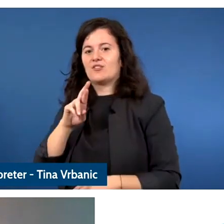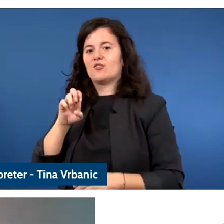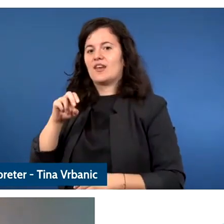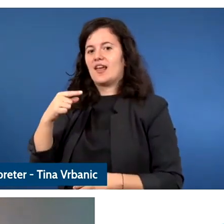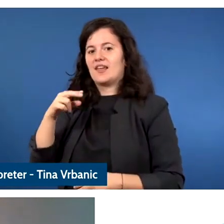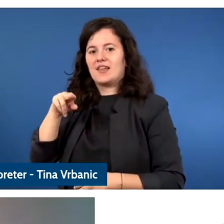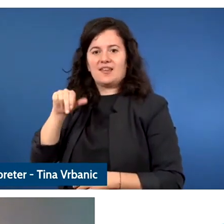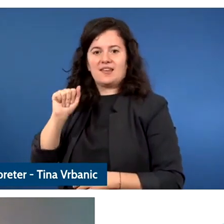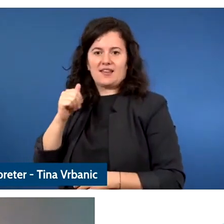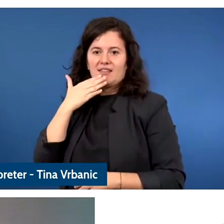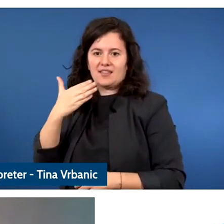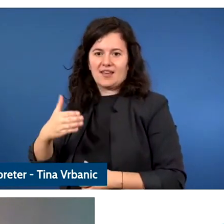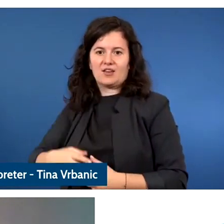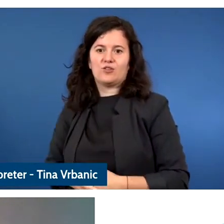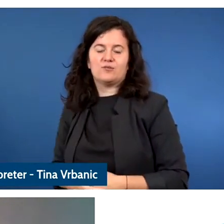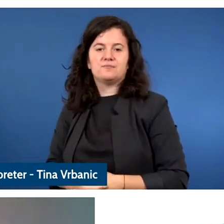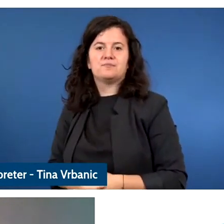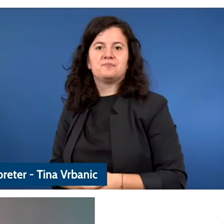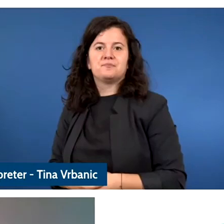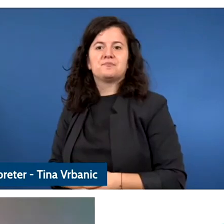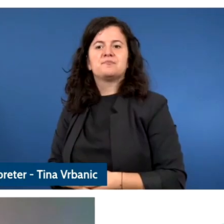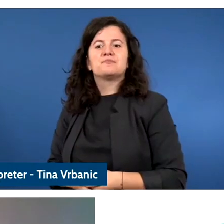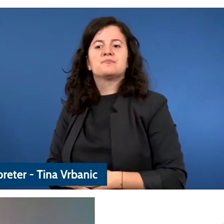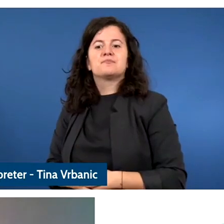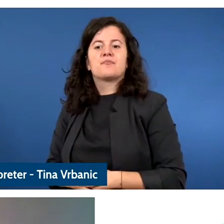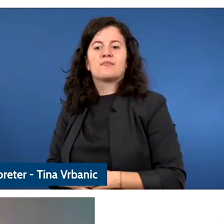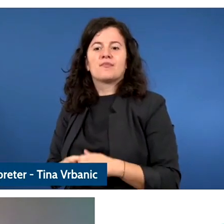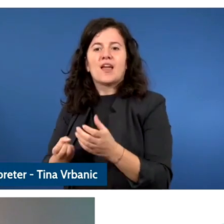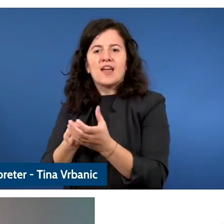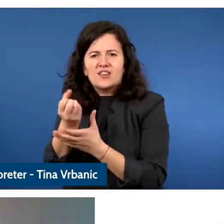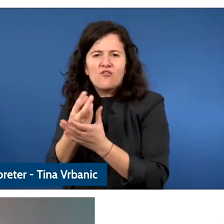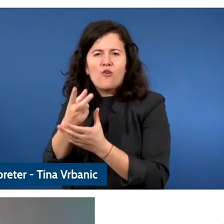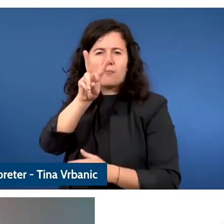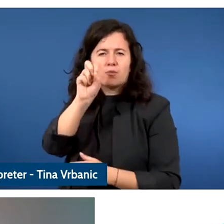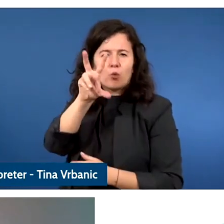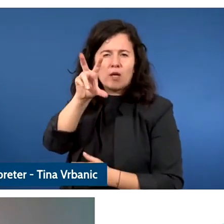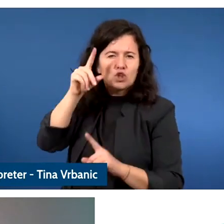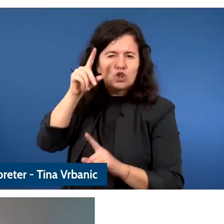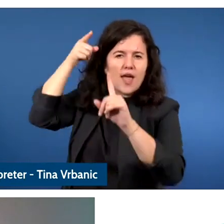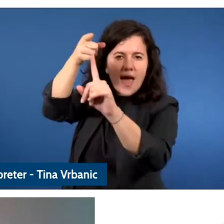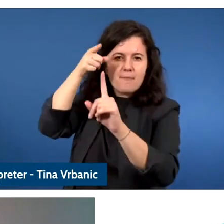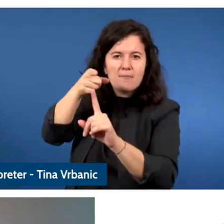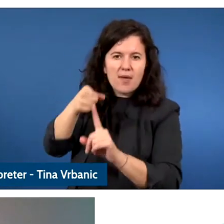getting us to think about what needs to happen and being focused and concise as well.